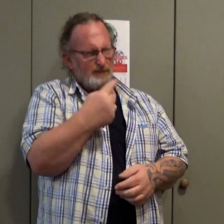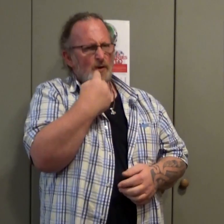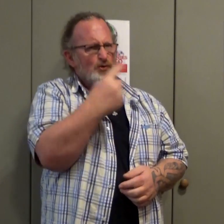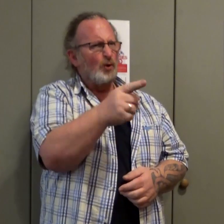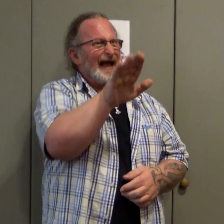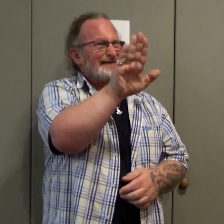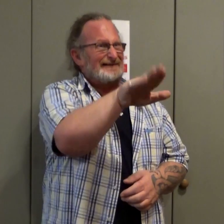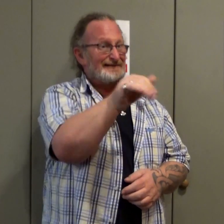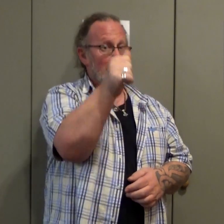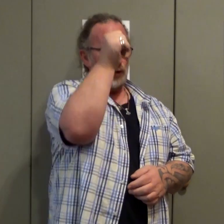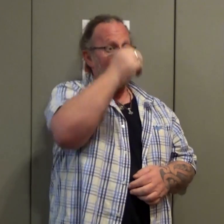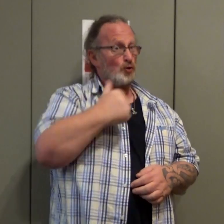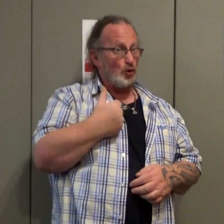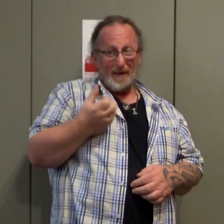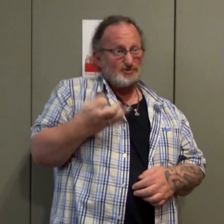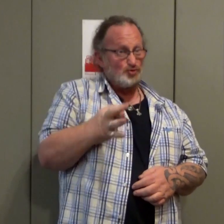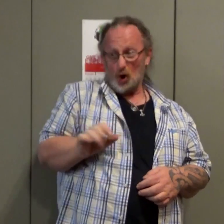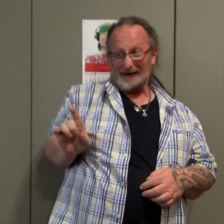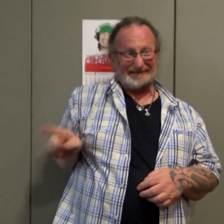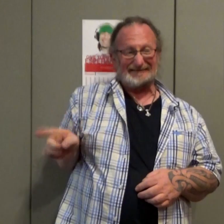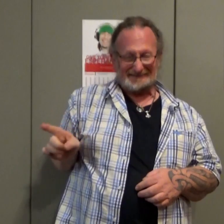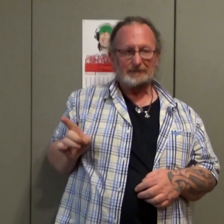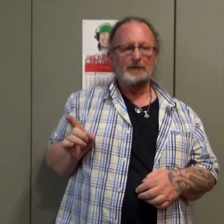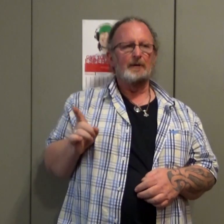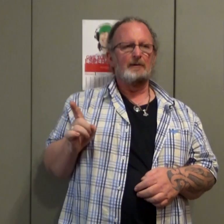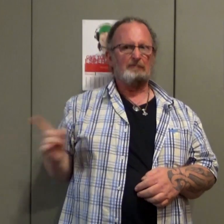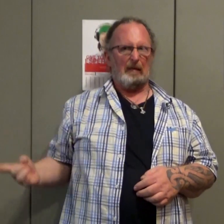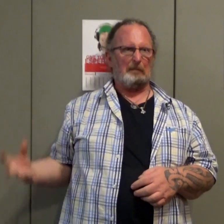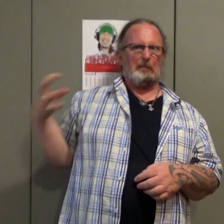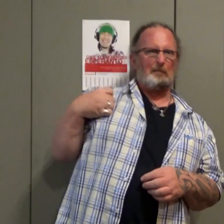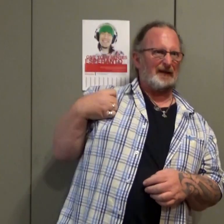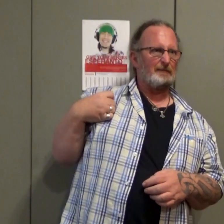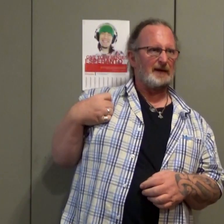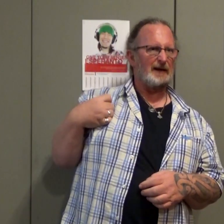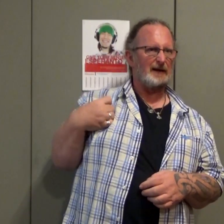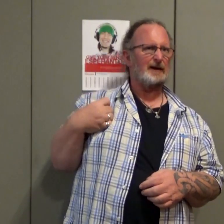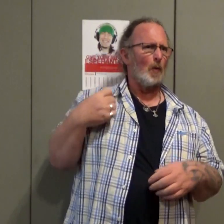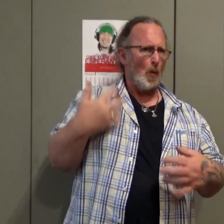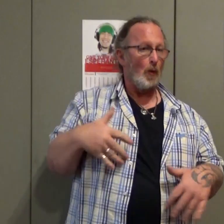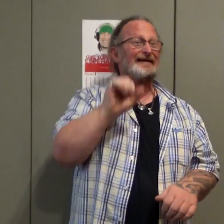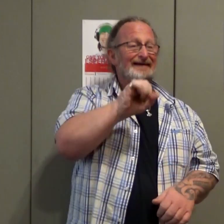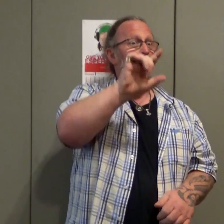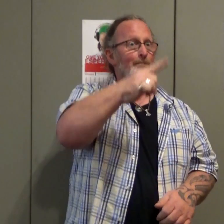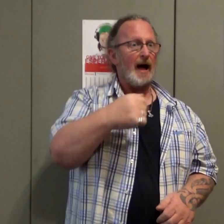and I said, "Hi, you know my dog right? He bit me That was terrible